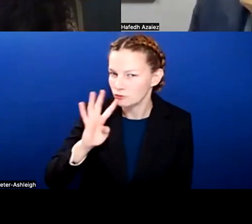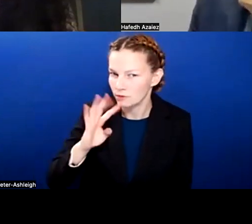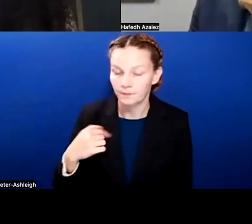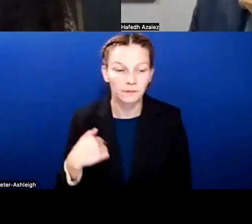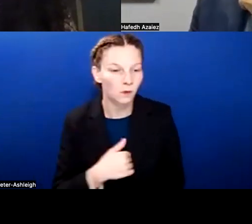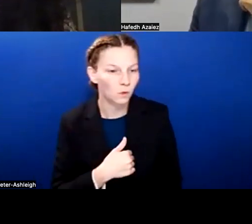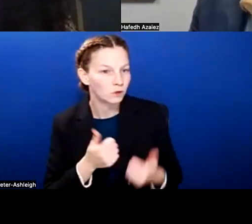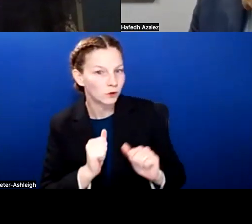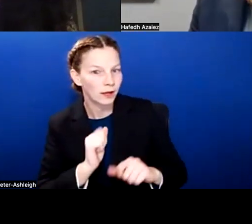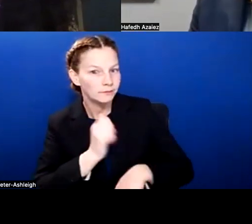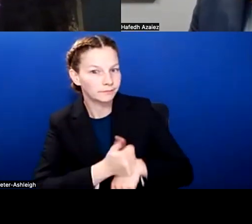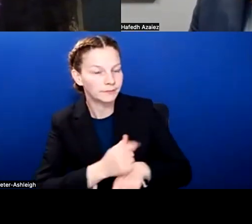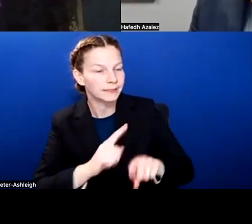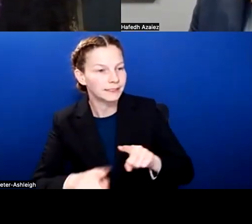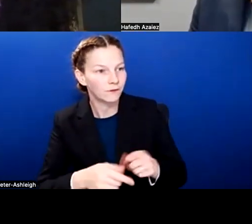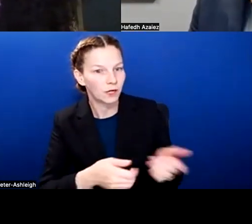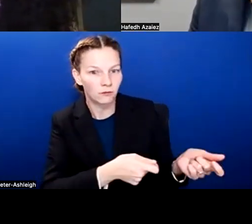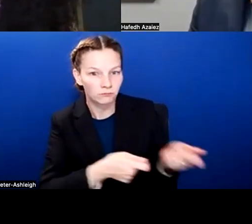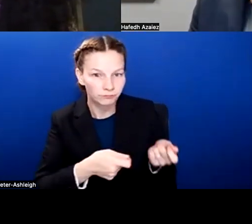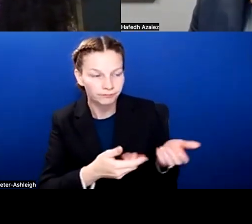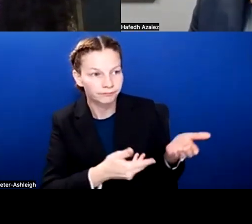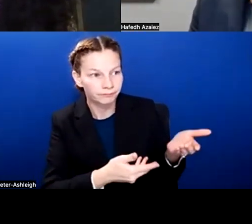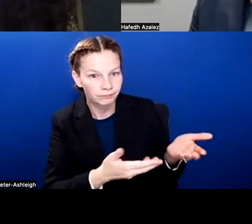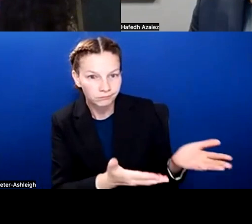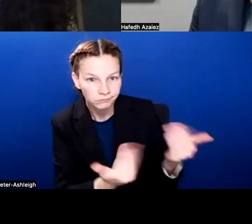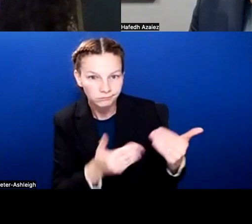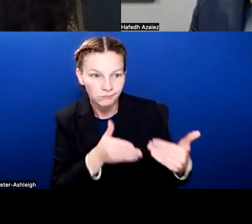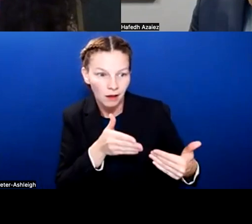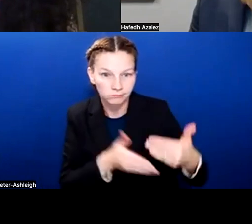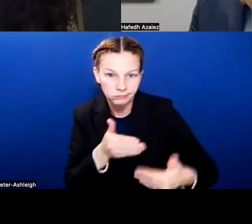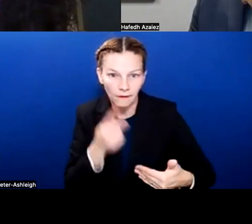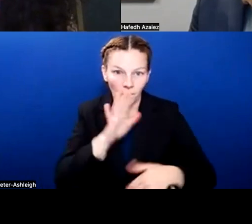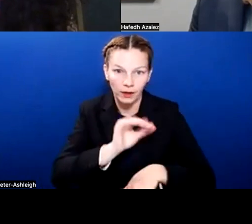and try to help support employees through career pathways. So we all have read